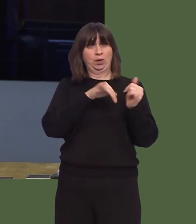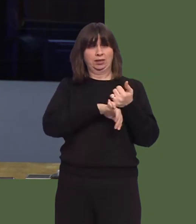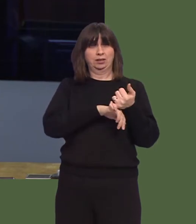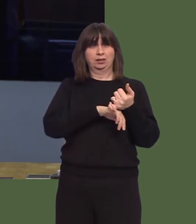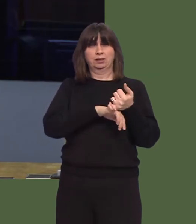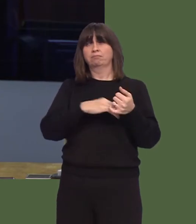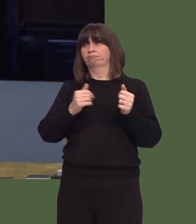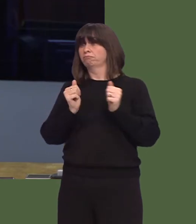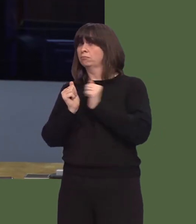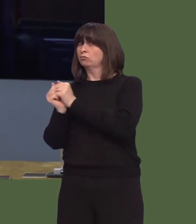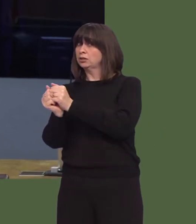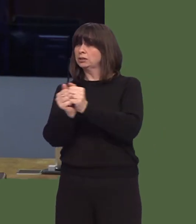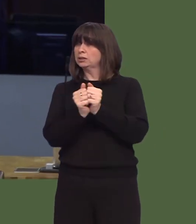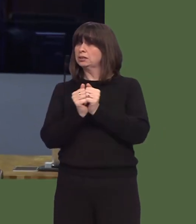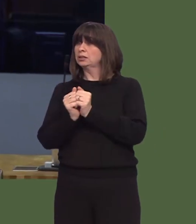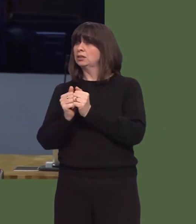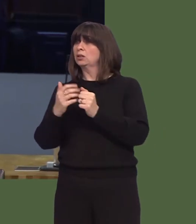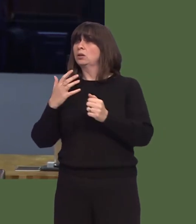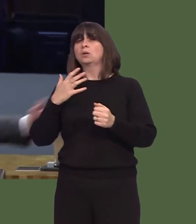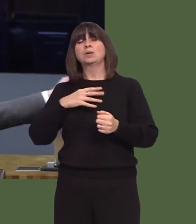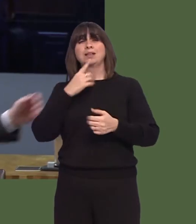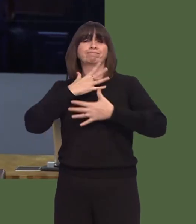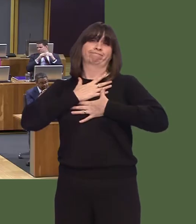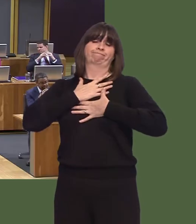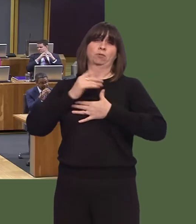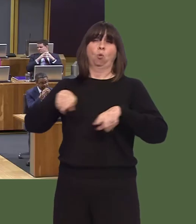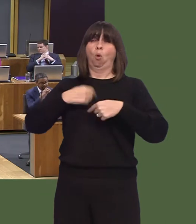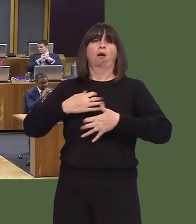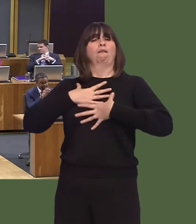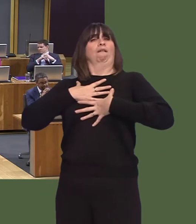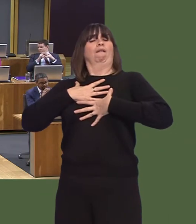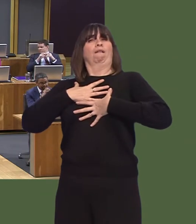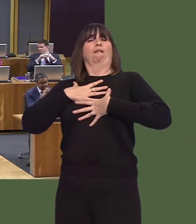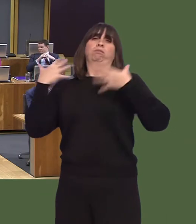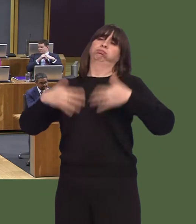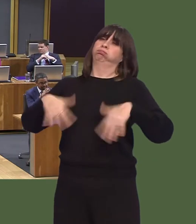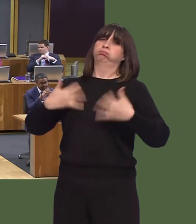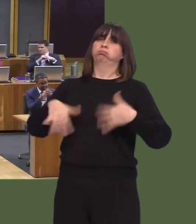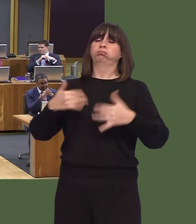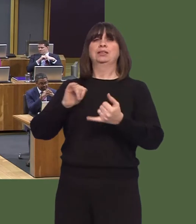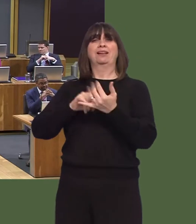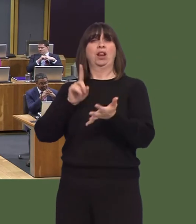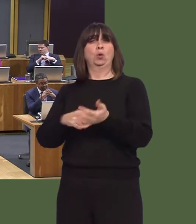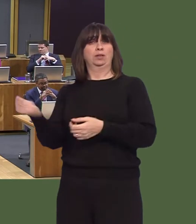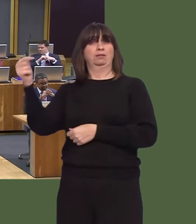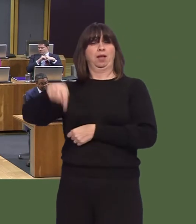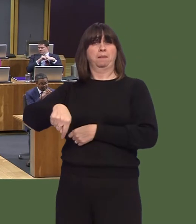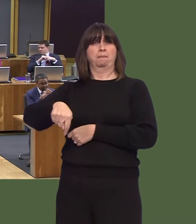I'm sure everybody would agree with this too, and say that it's actually an inspiration to us all for him to be here today, and if it's not too frightening a prospect, I'm right